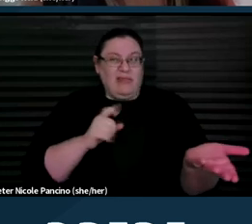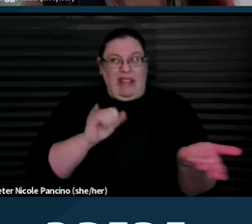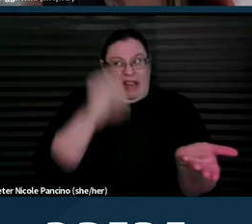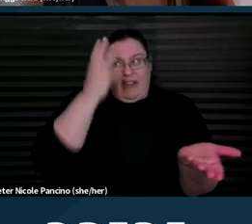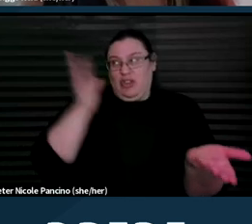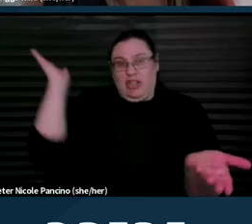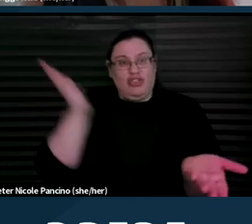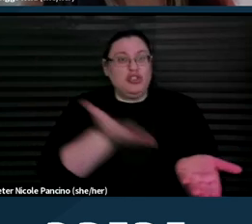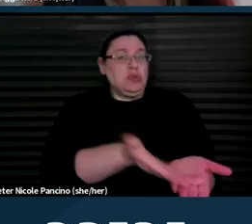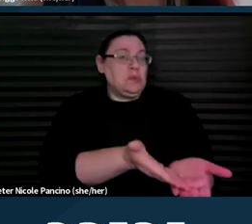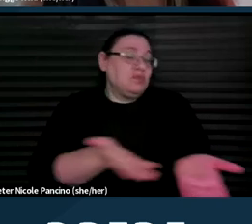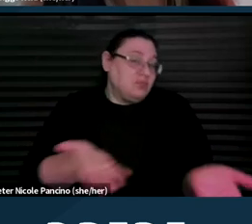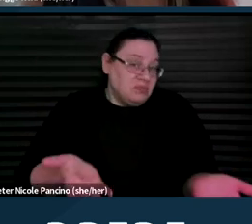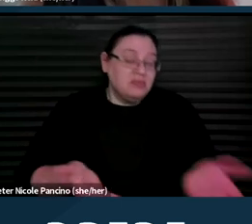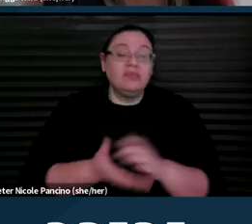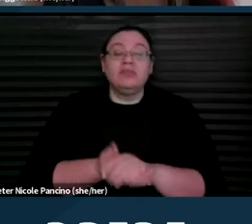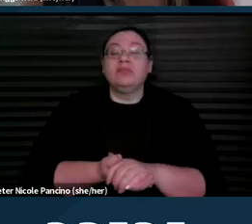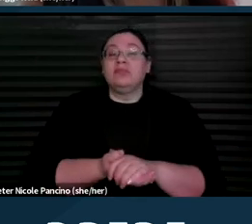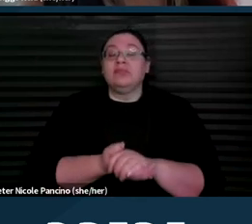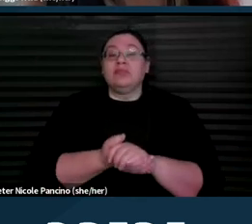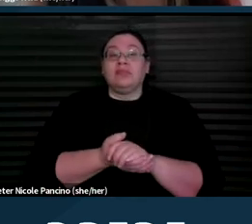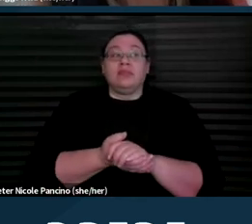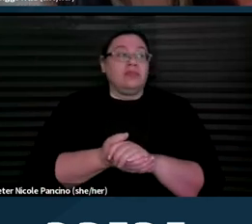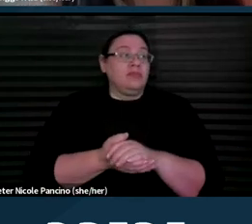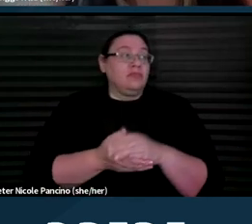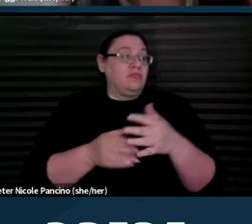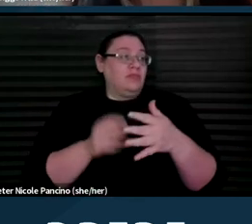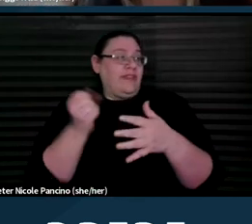So the first couple of resources are directories